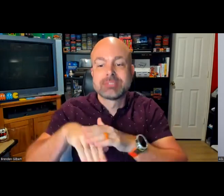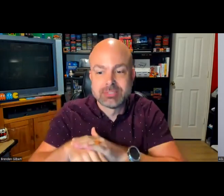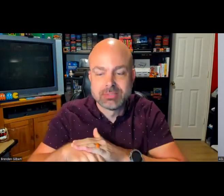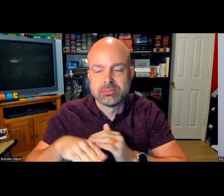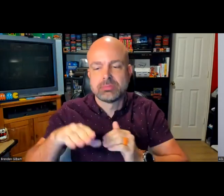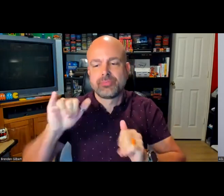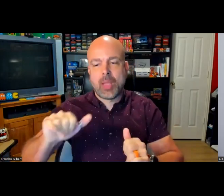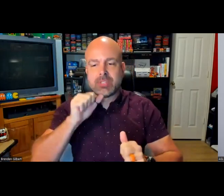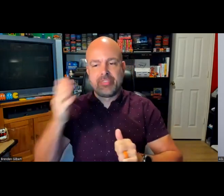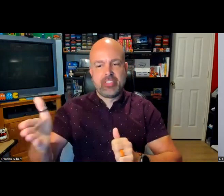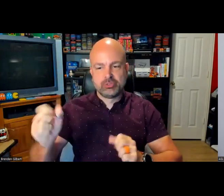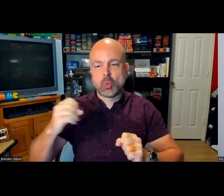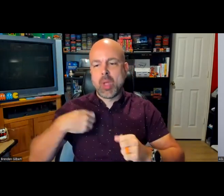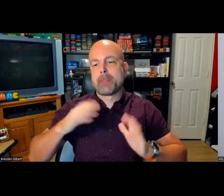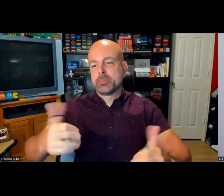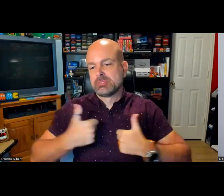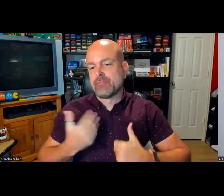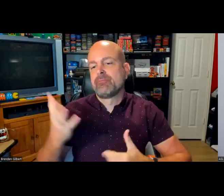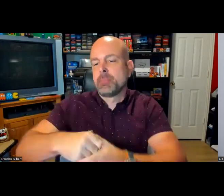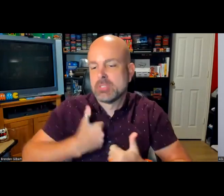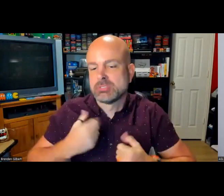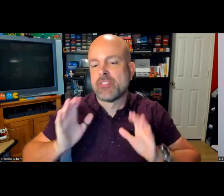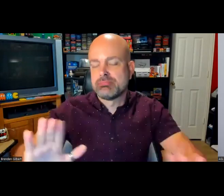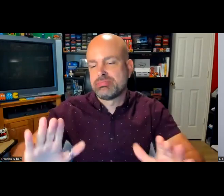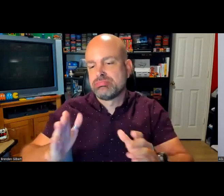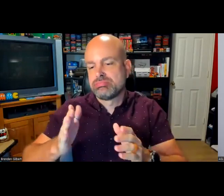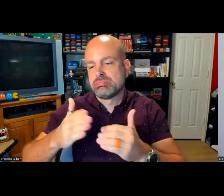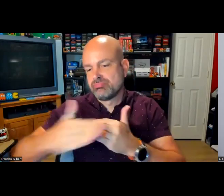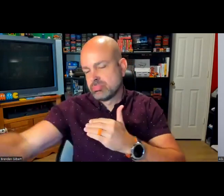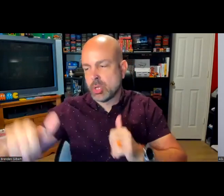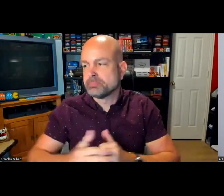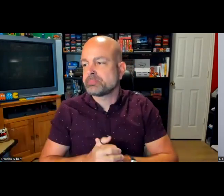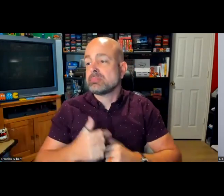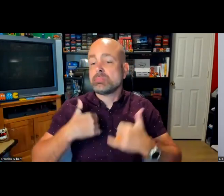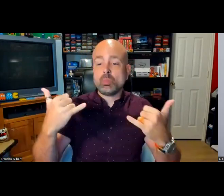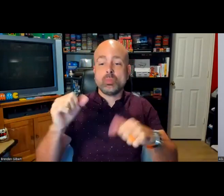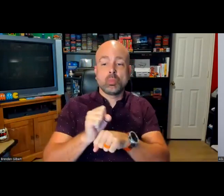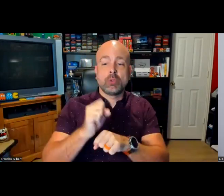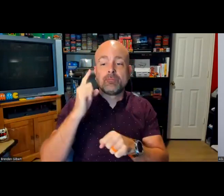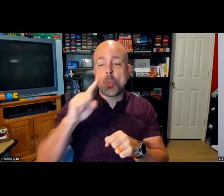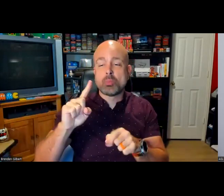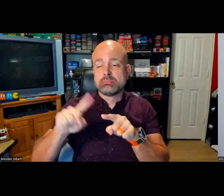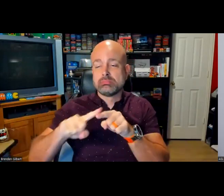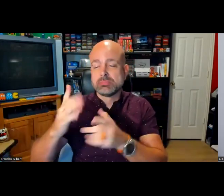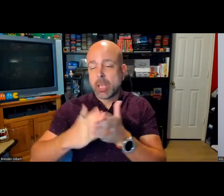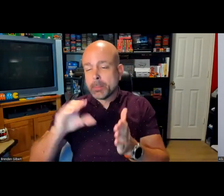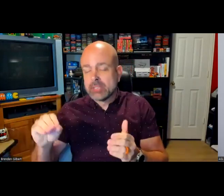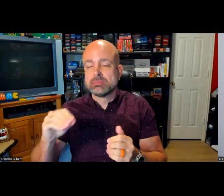I can immerse myself, but access them. I wasn't able to access them at that time, so I really wanted to push for that